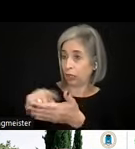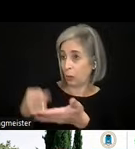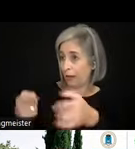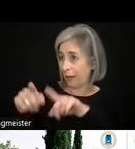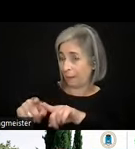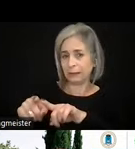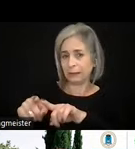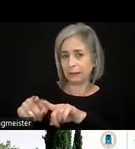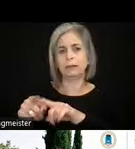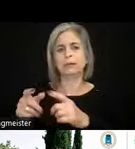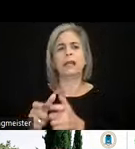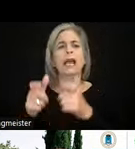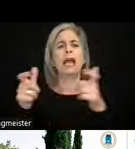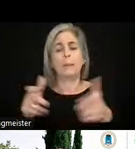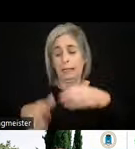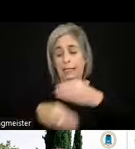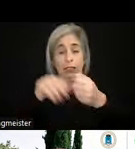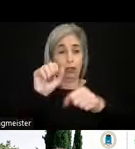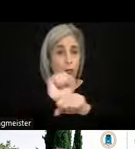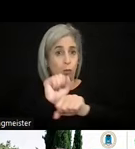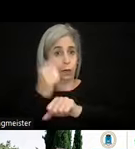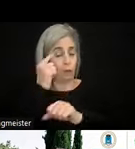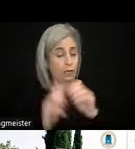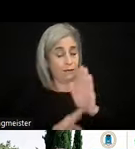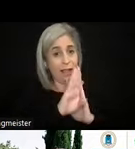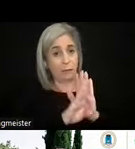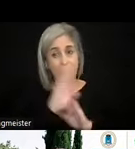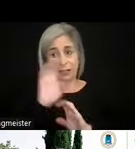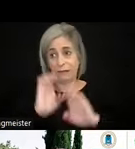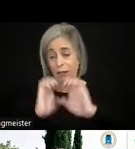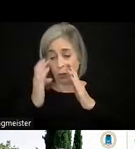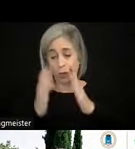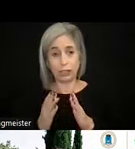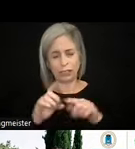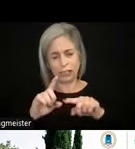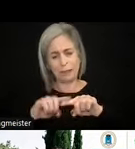The amount of additional work for developers or evaluators depends on the functionality